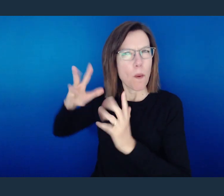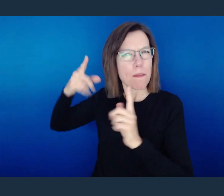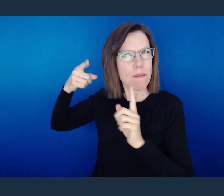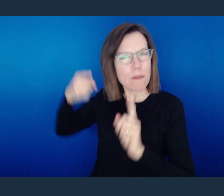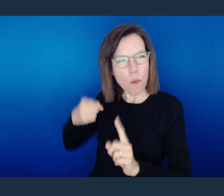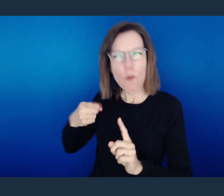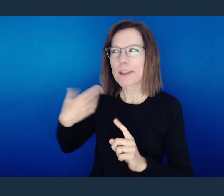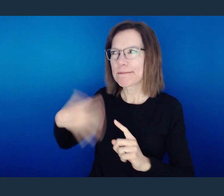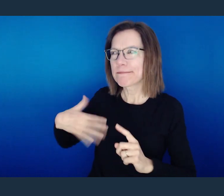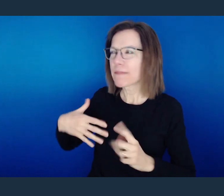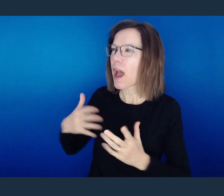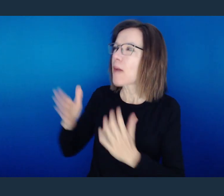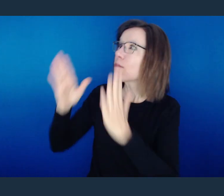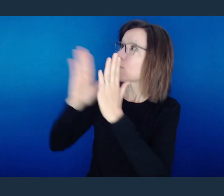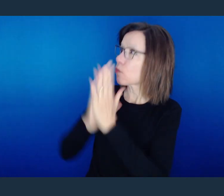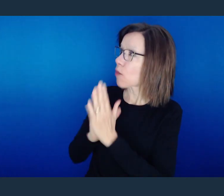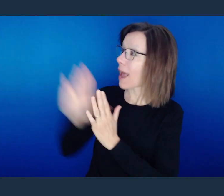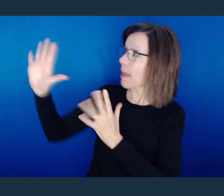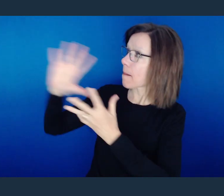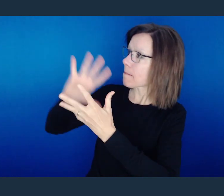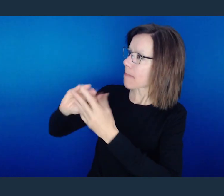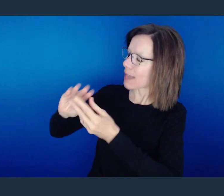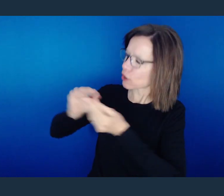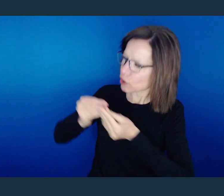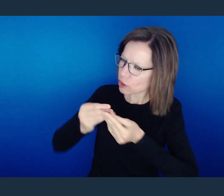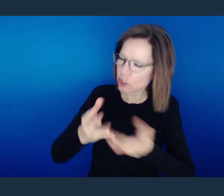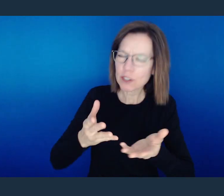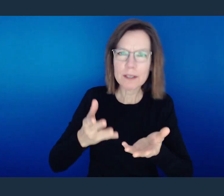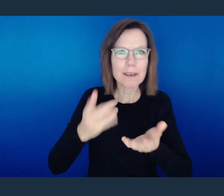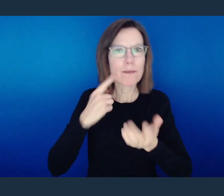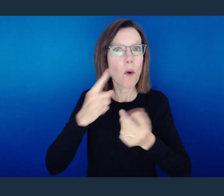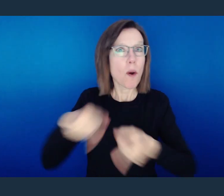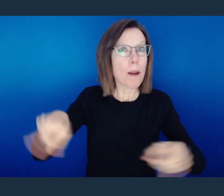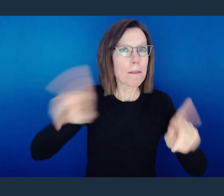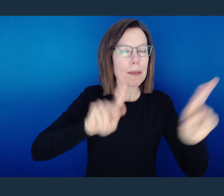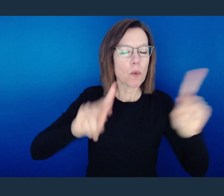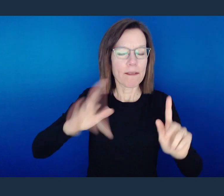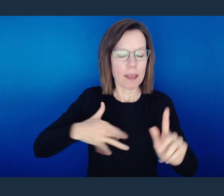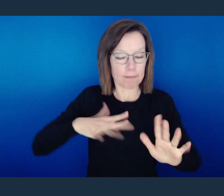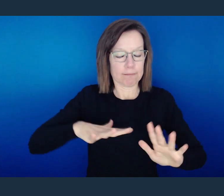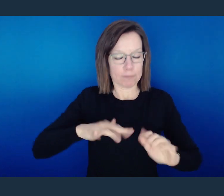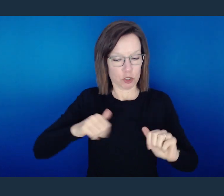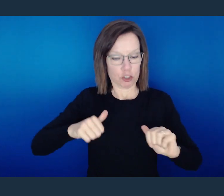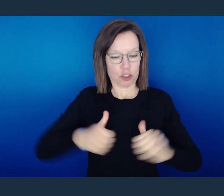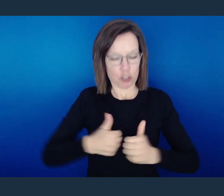I pray now that this word might be fruitful, that it might challenge and exhort us, that